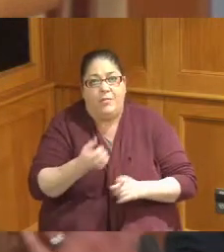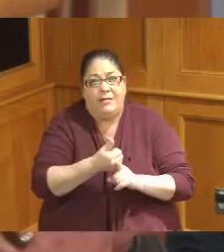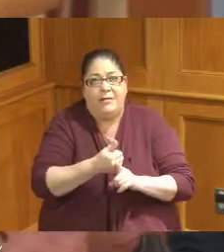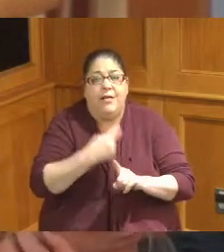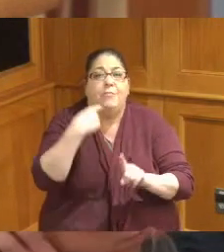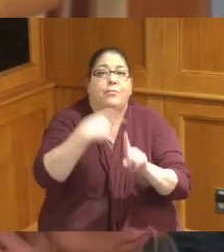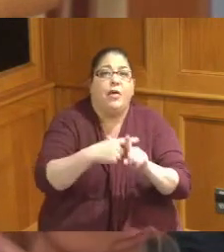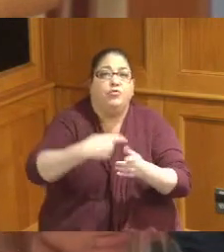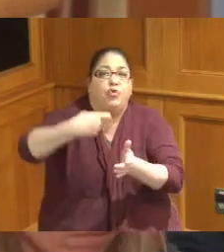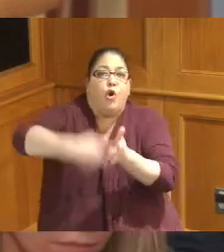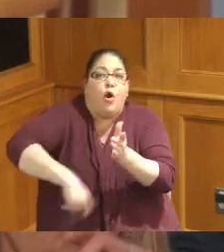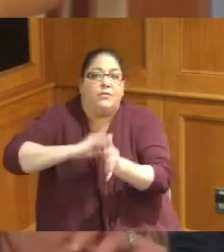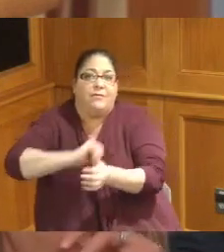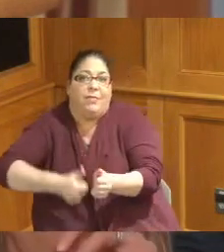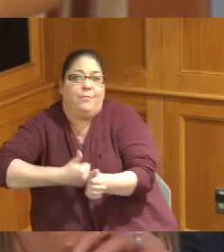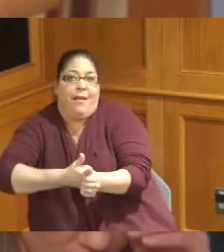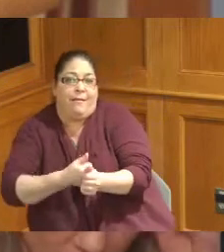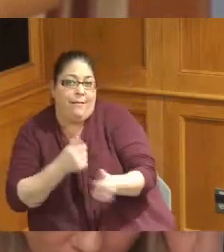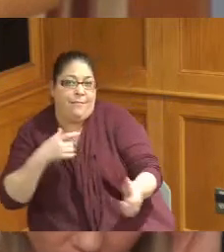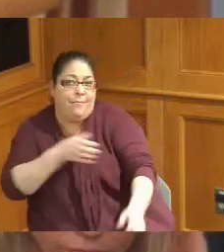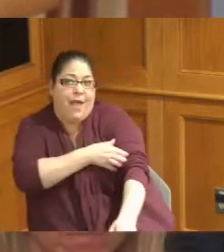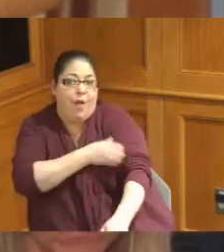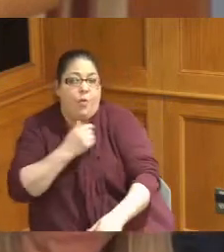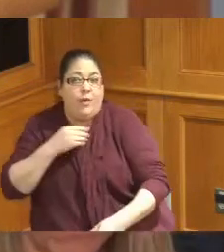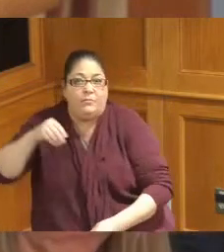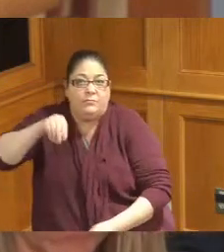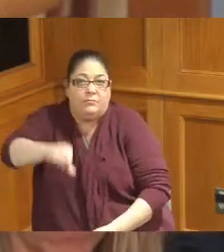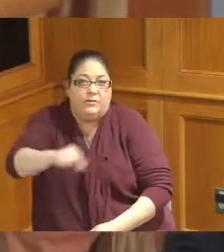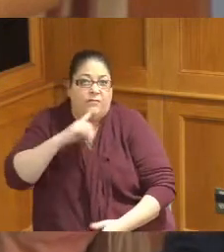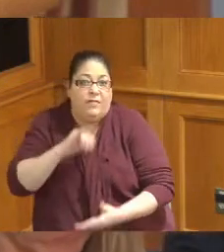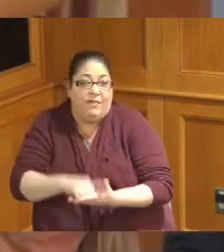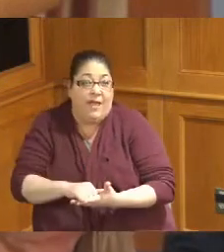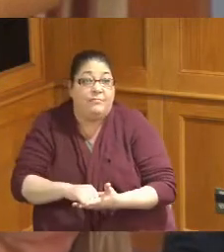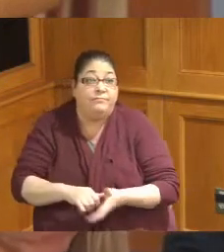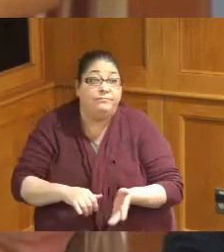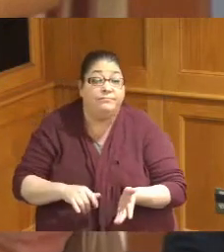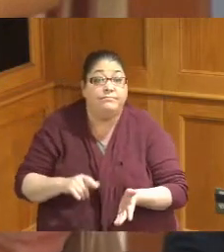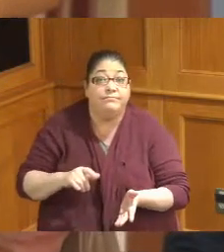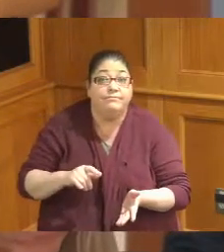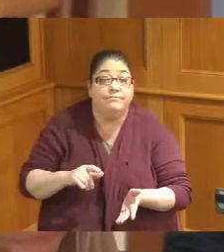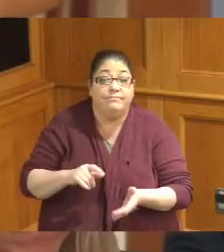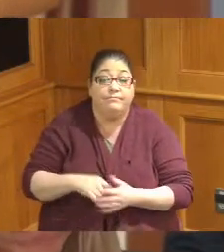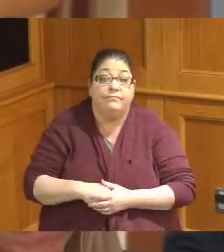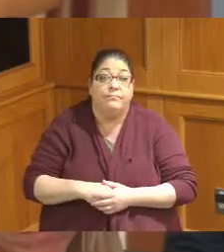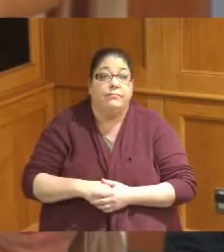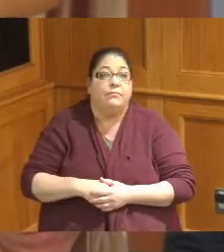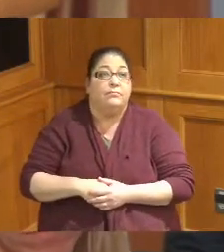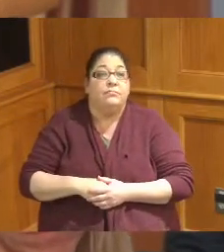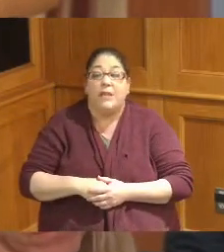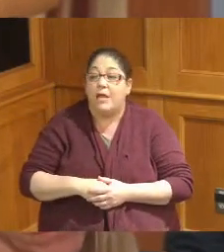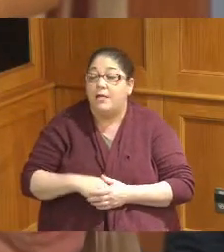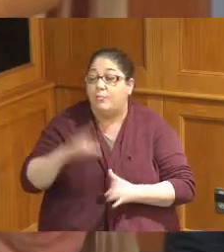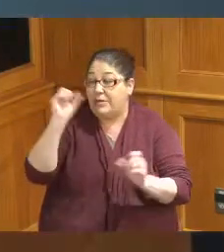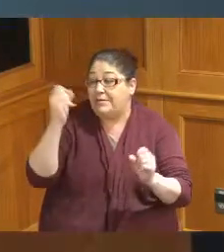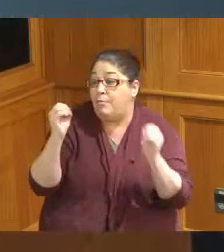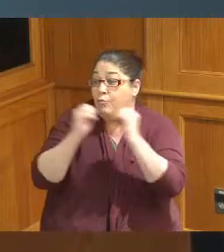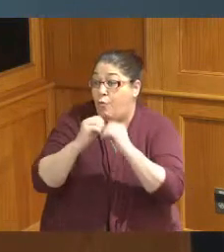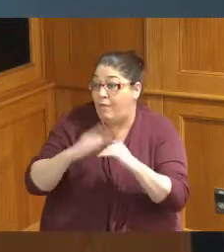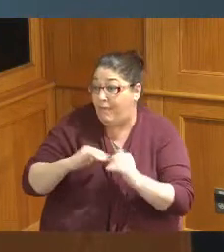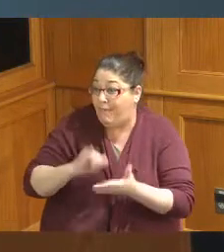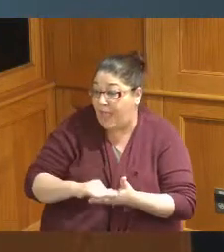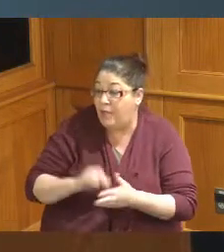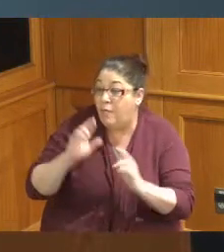power that were have it installed right now yeah and more than that so hopefully our lawyers are